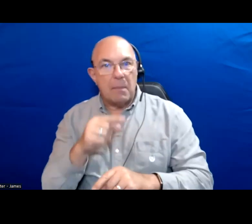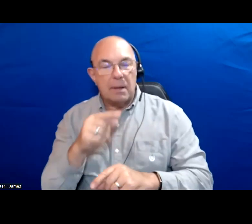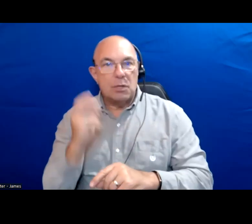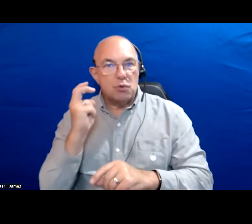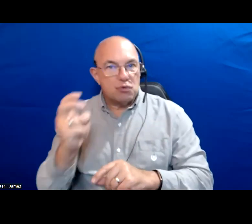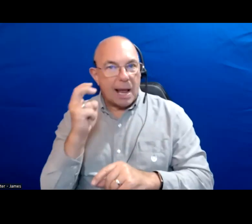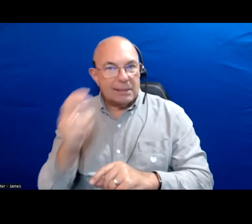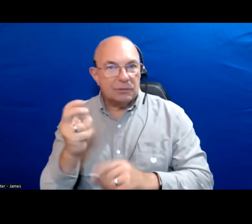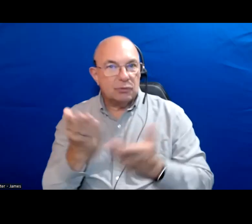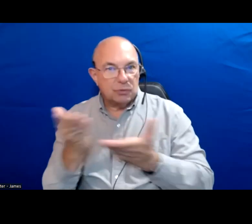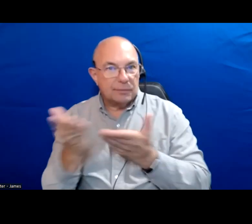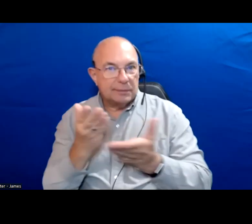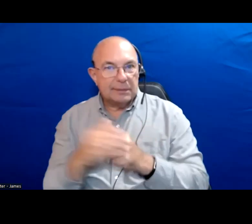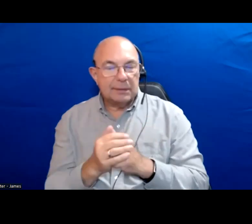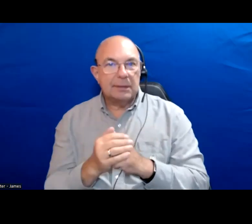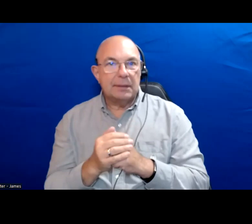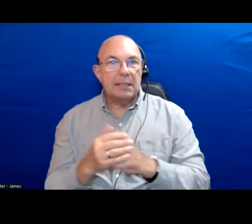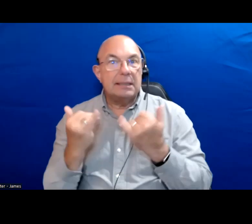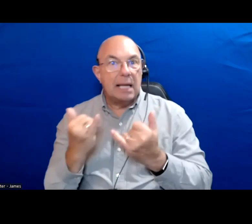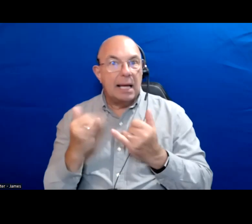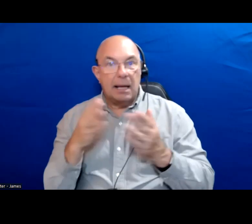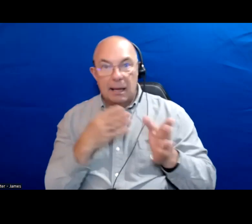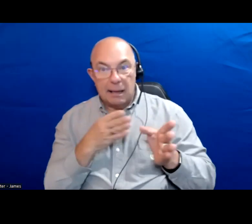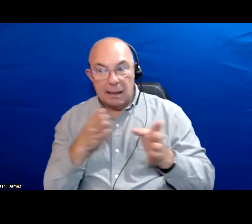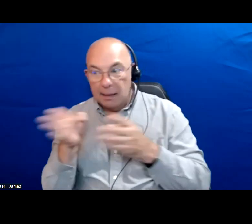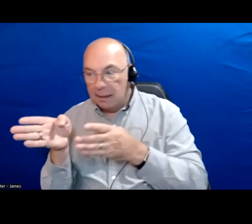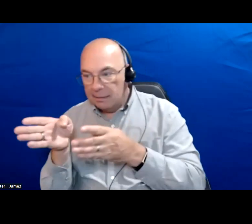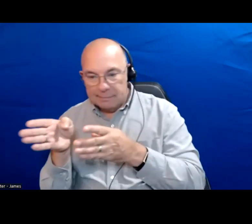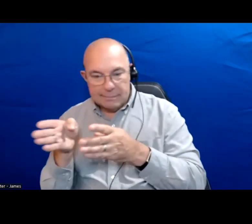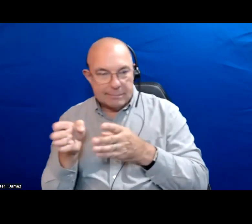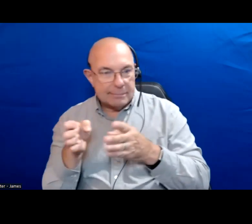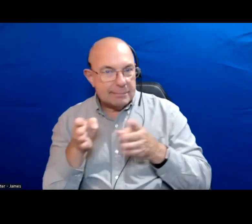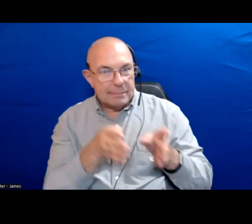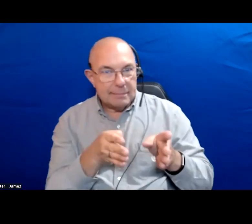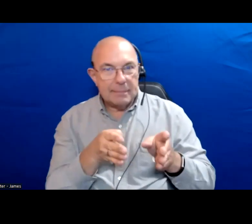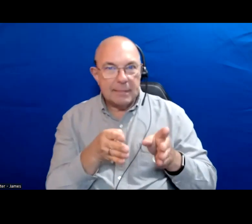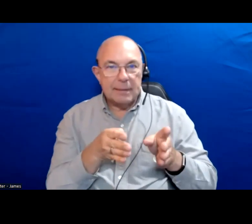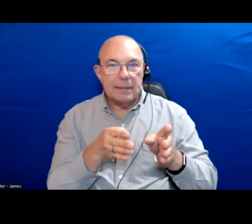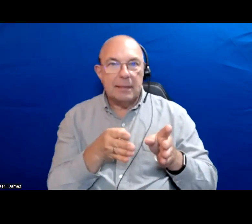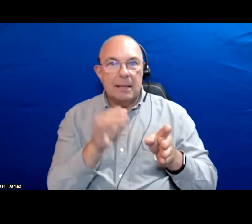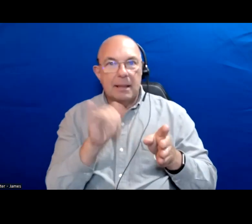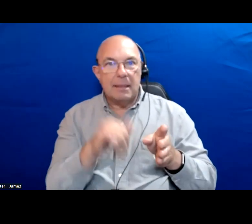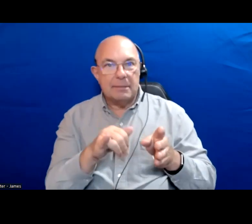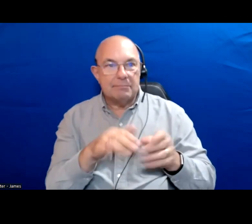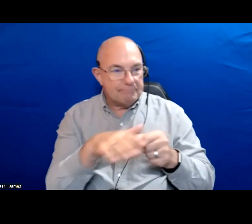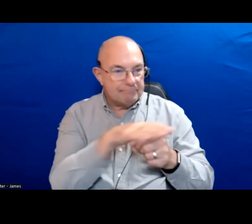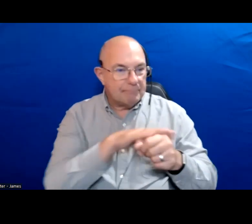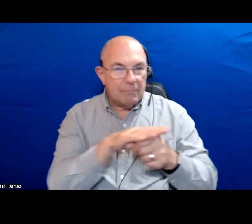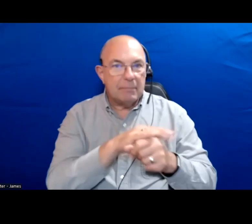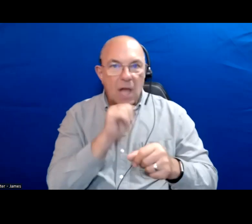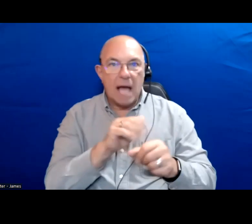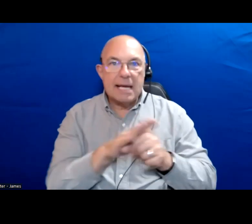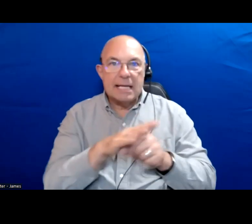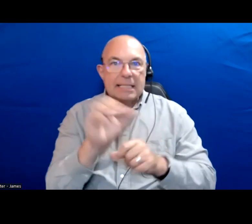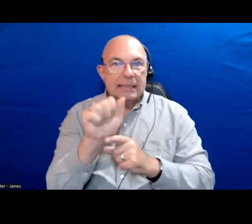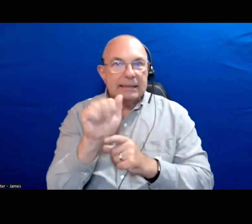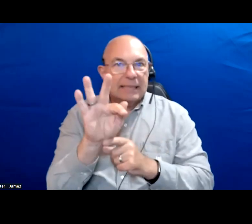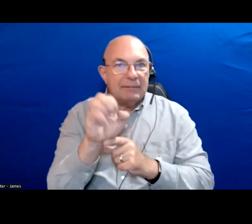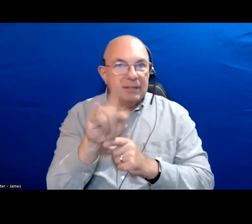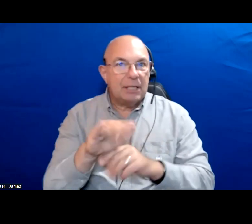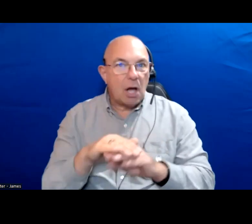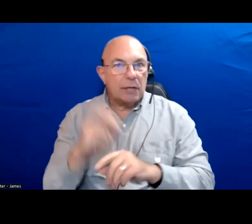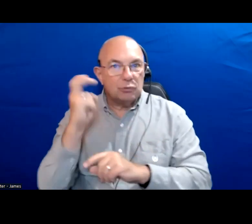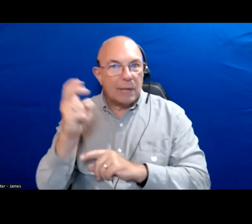And how the attention now being diverted to the specter of lack of safety on public transit.